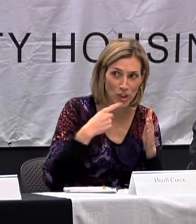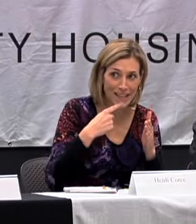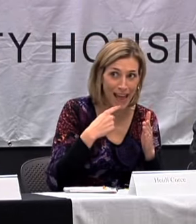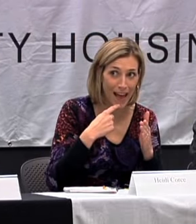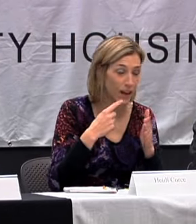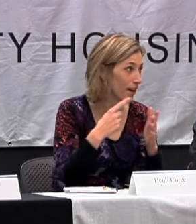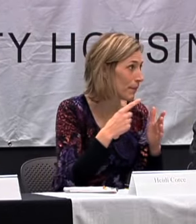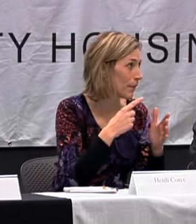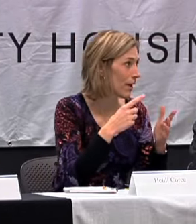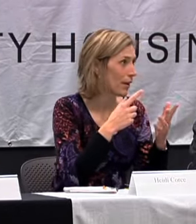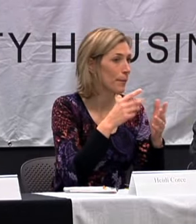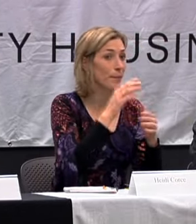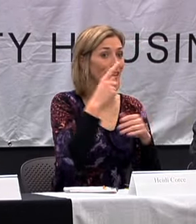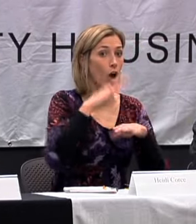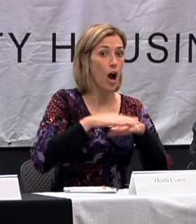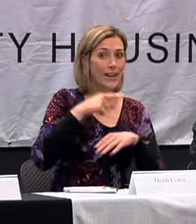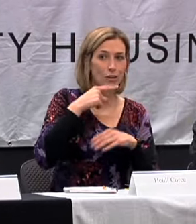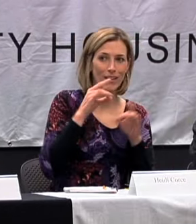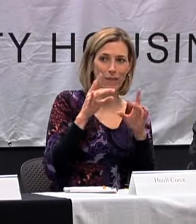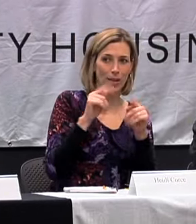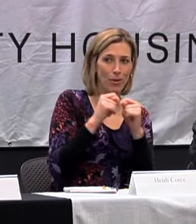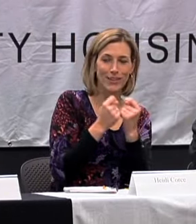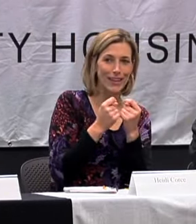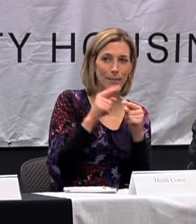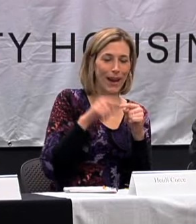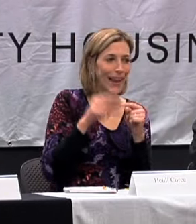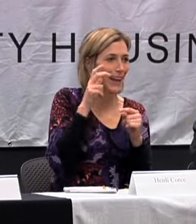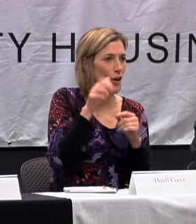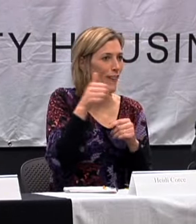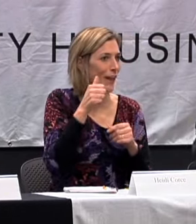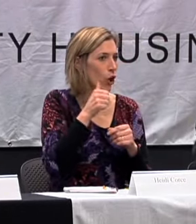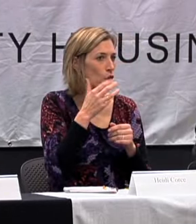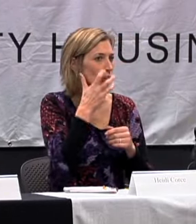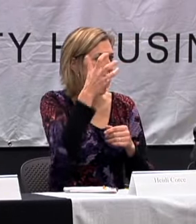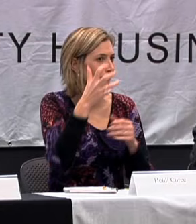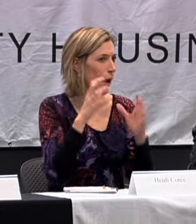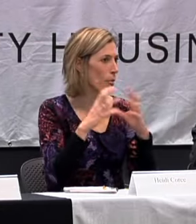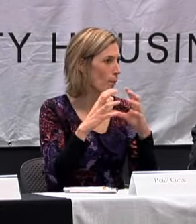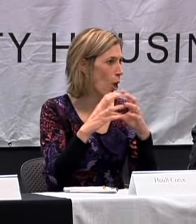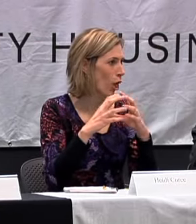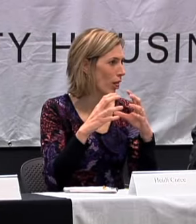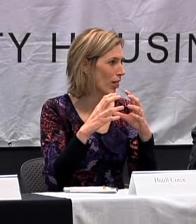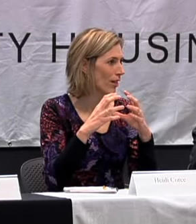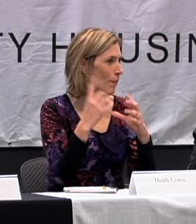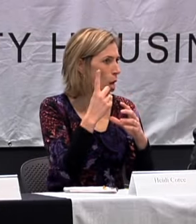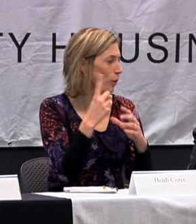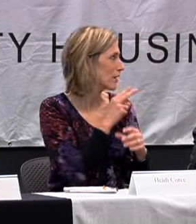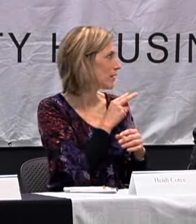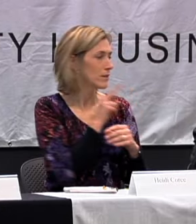SAW WHAT WAS GOING ON. I WASN'T AS WORRIED BECAUSE I COULD SEE.